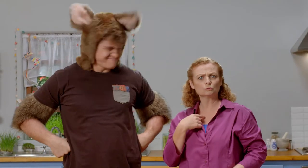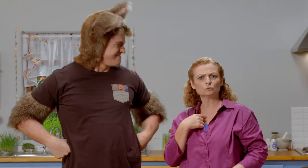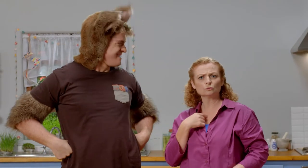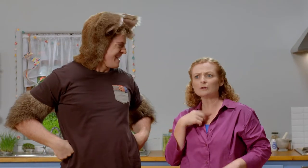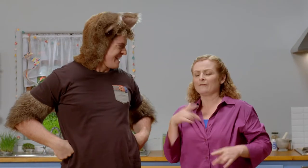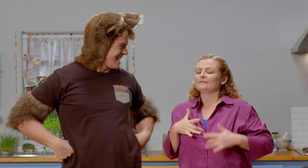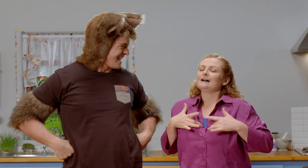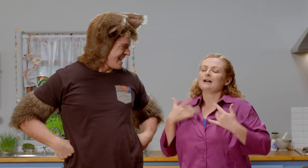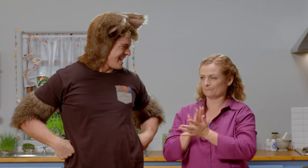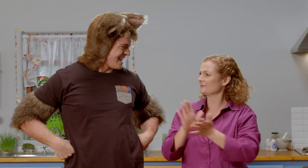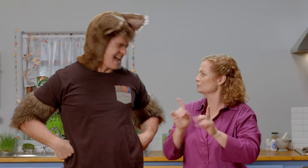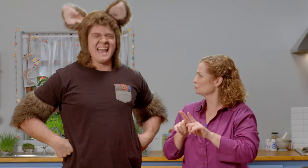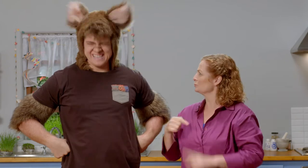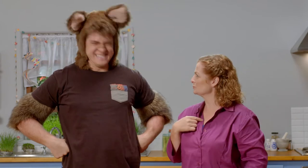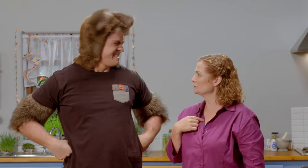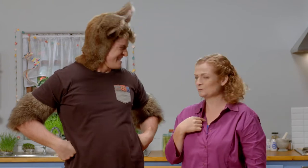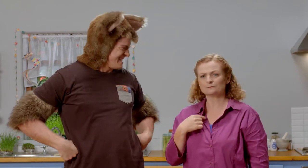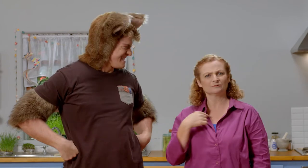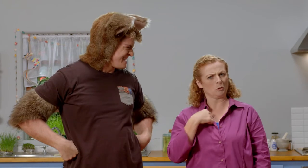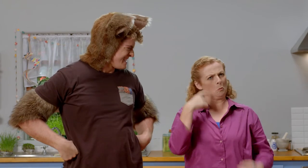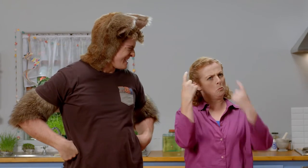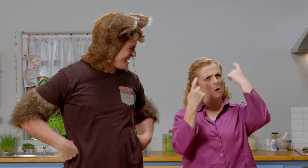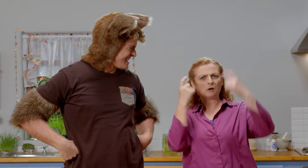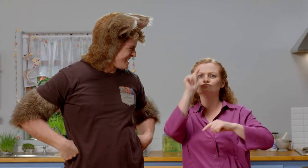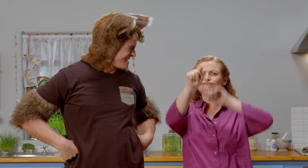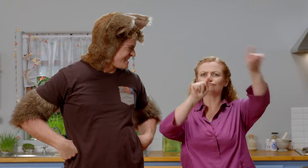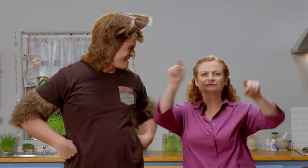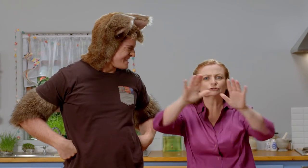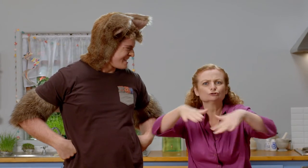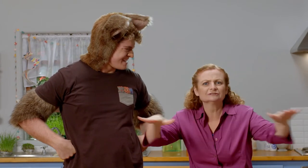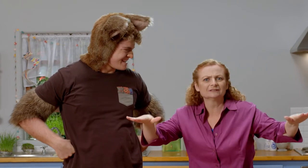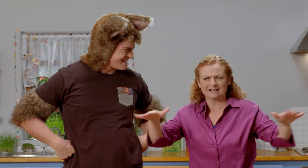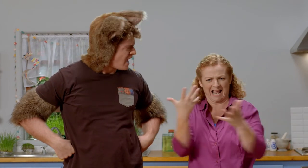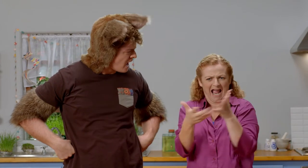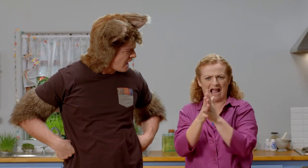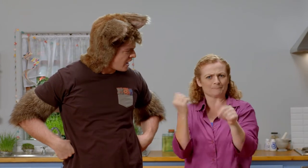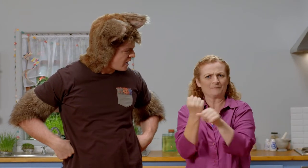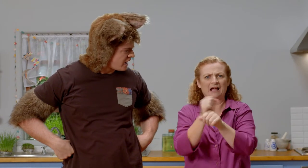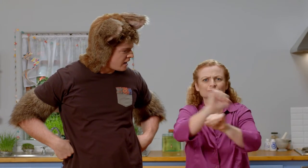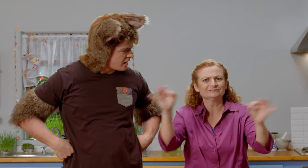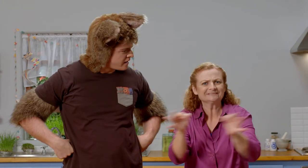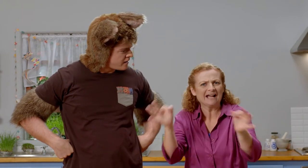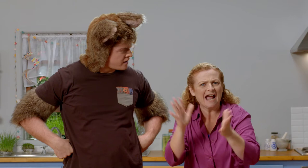If the garden's happy that makes me feel happy. I wonder what other children do to make their gardens happy.